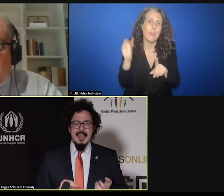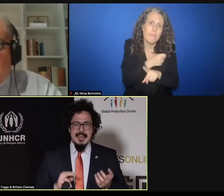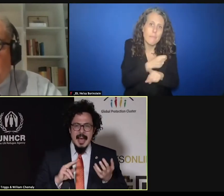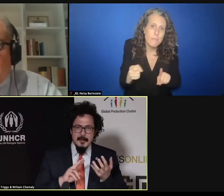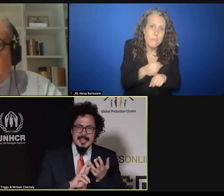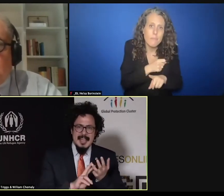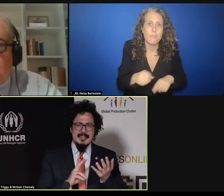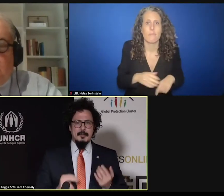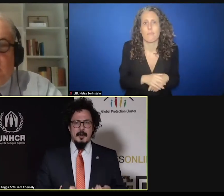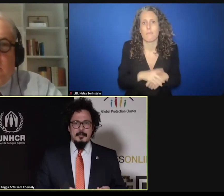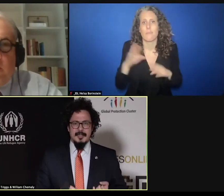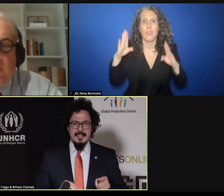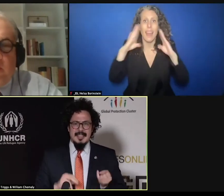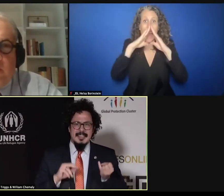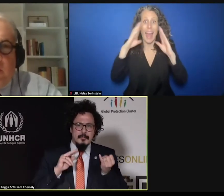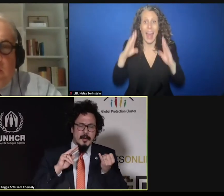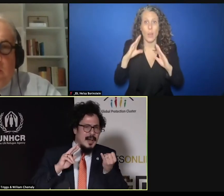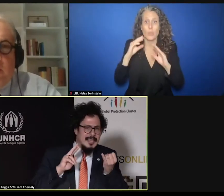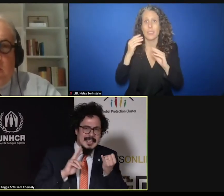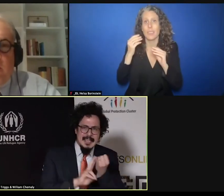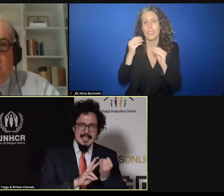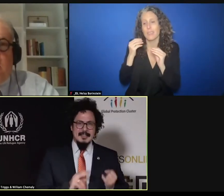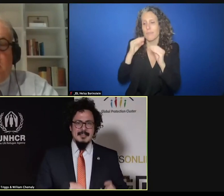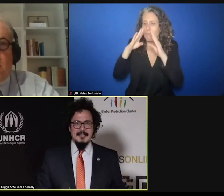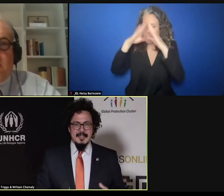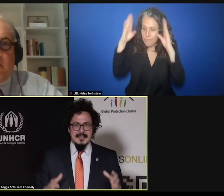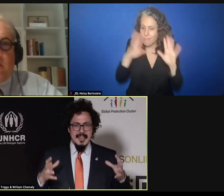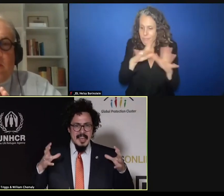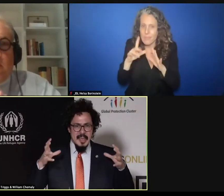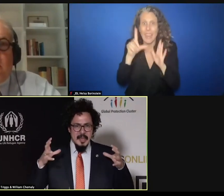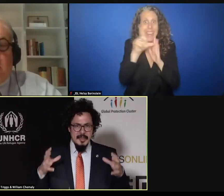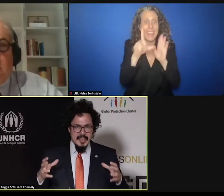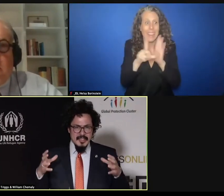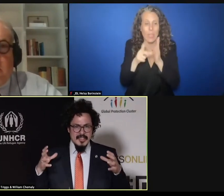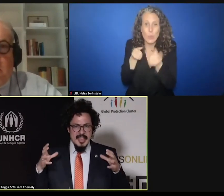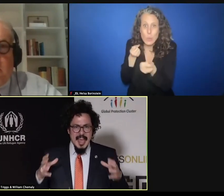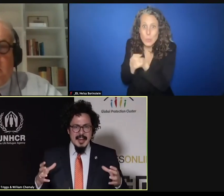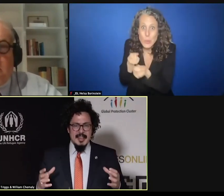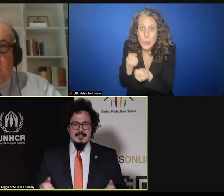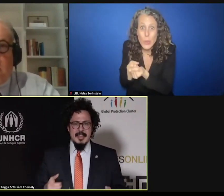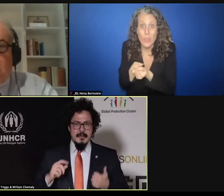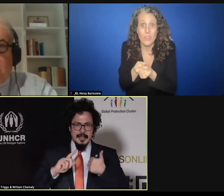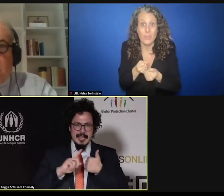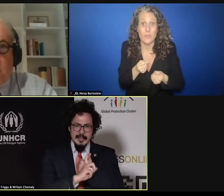in housing lend and property, in providing legal assistance. These areas, they have clearly,